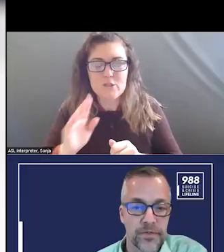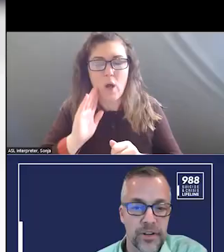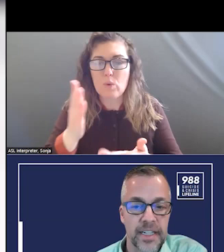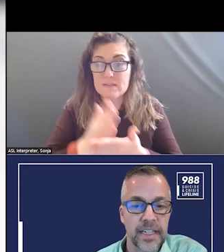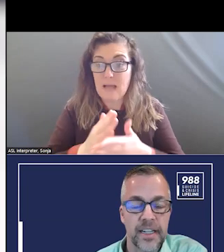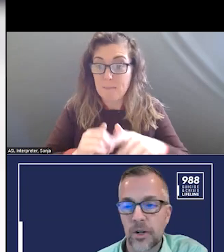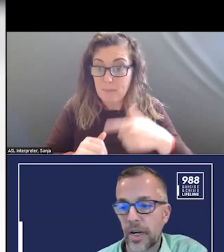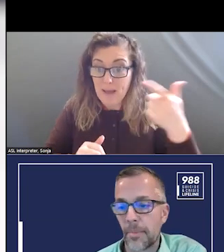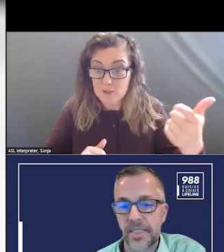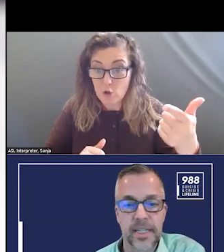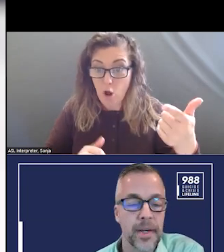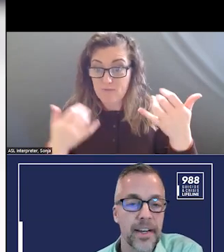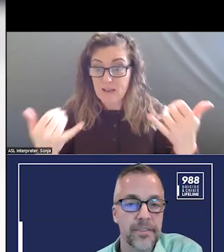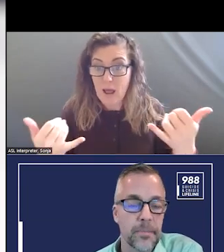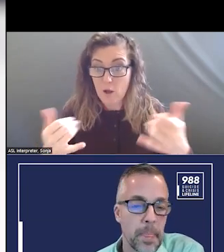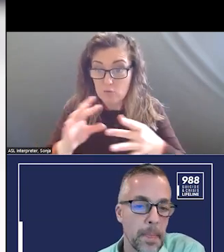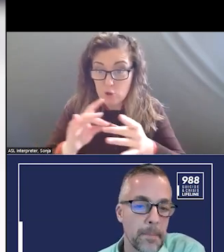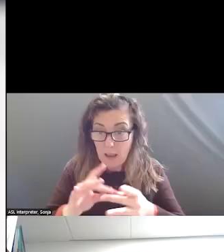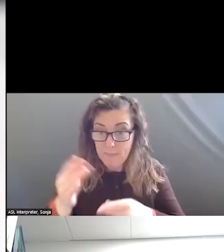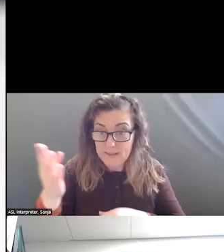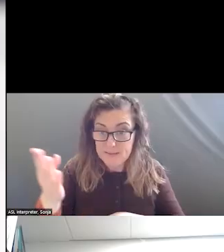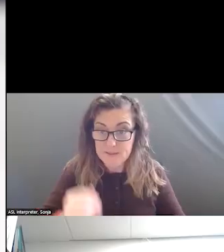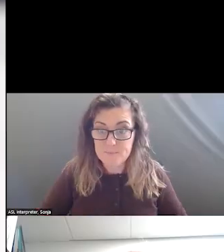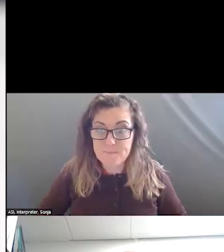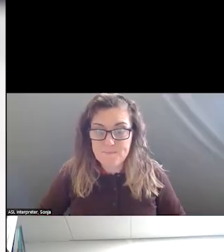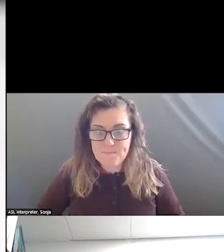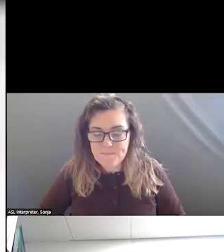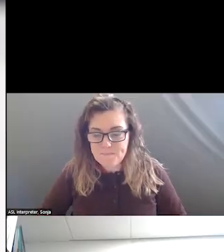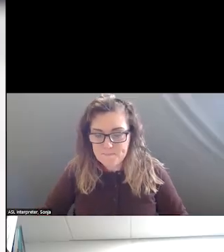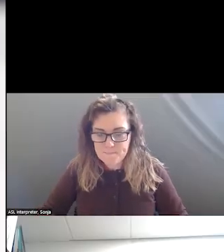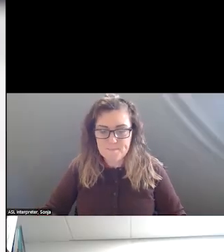RICHARD FOR COMMENTS HE MIGHT HAVE. >>: THANK YOU, JOHN. I WILL BE